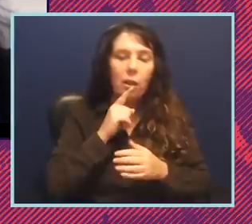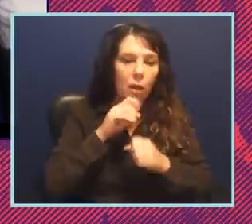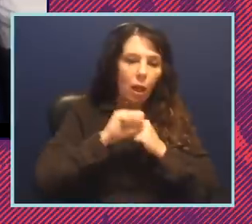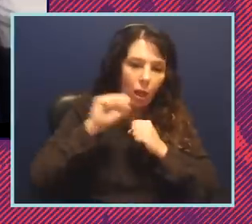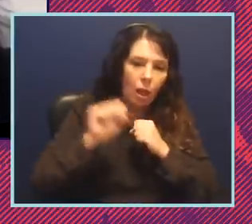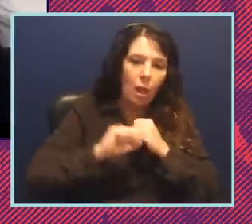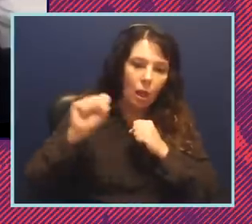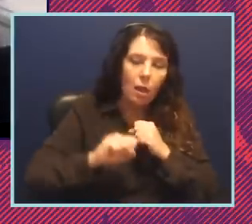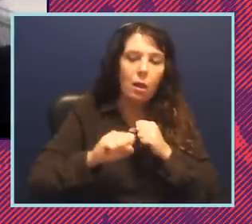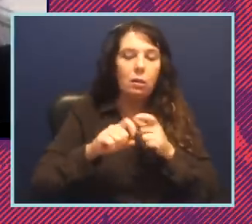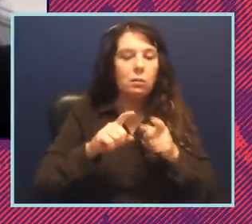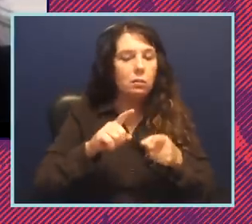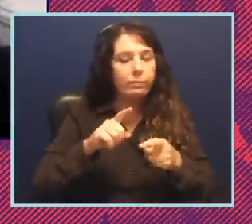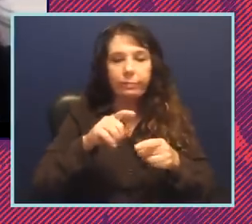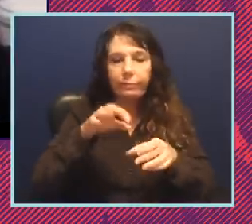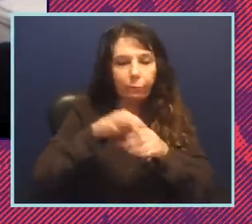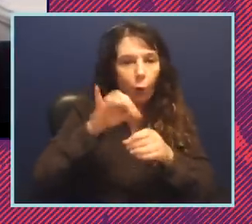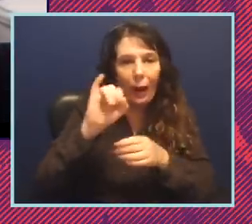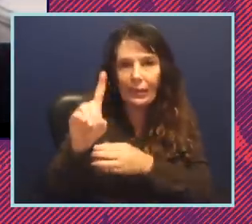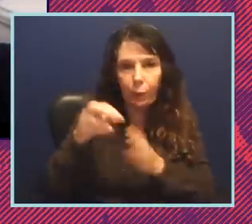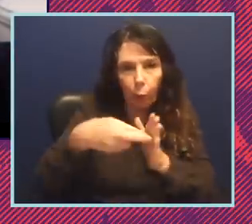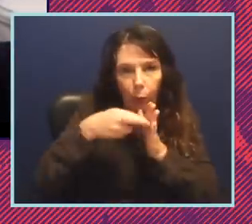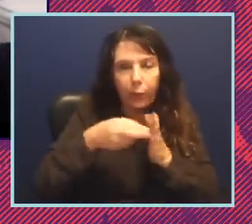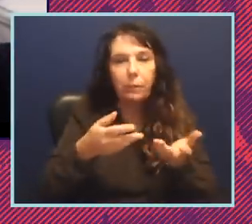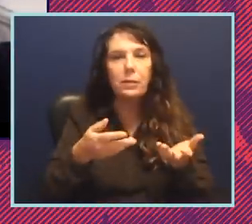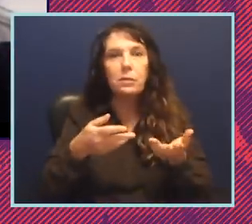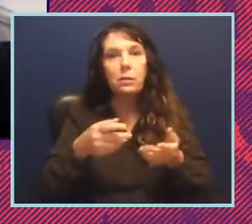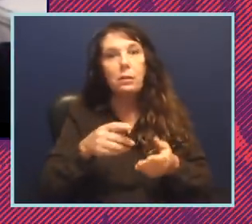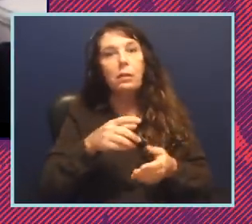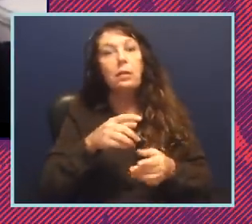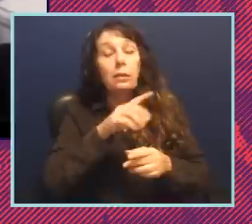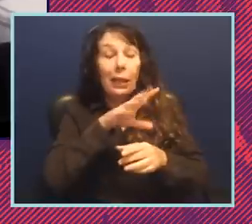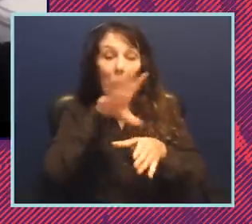requirements, for example, including during the process of voting by mail, which -